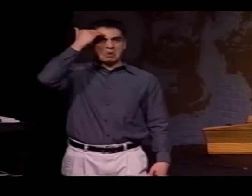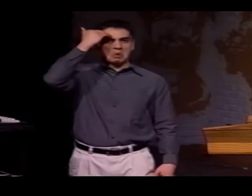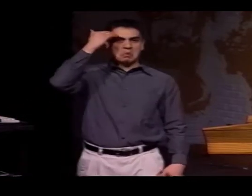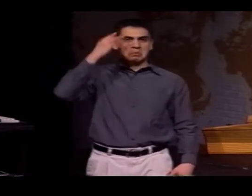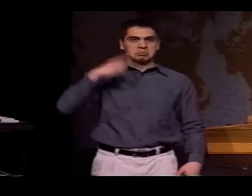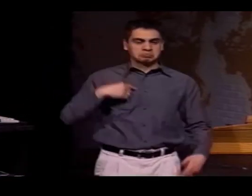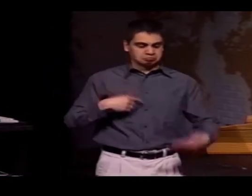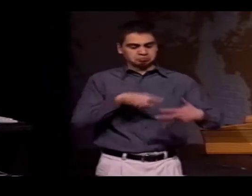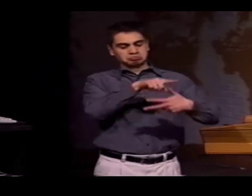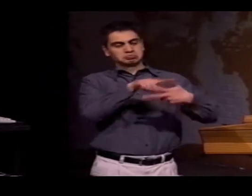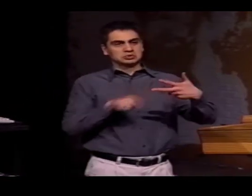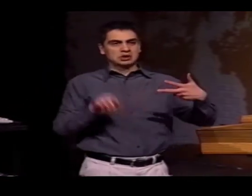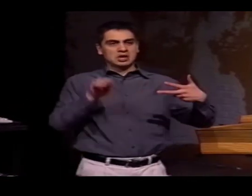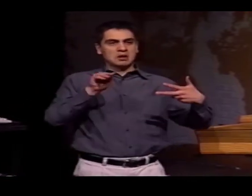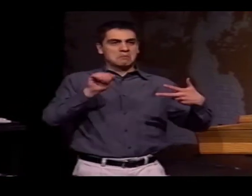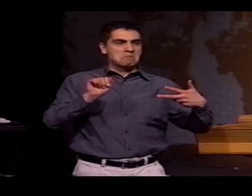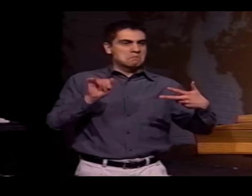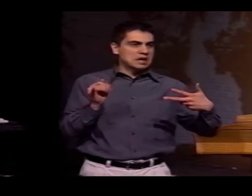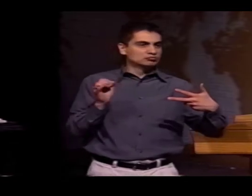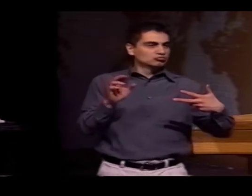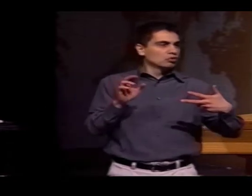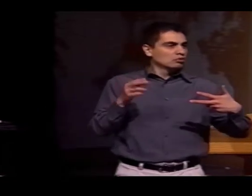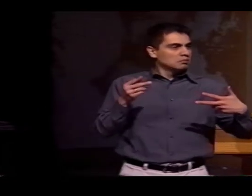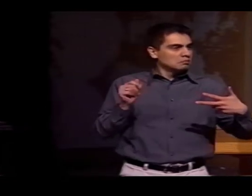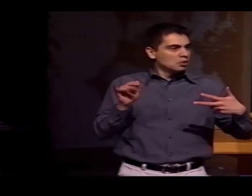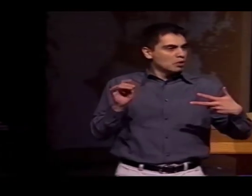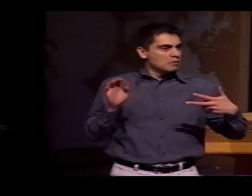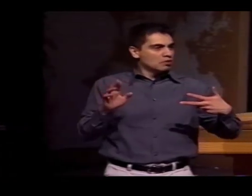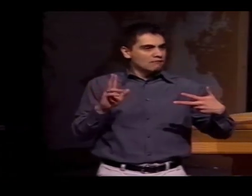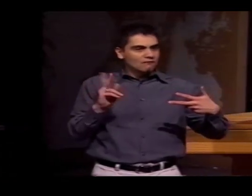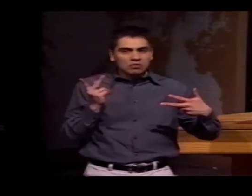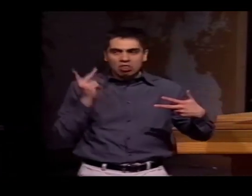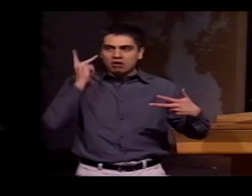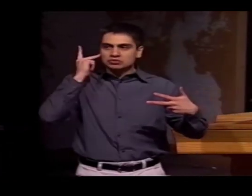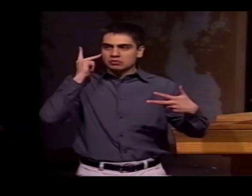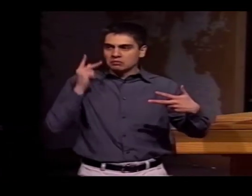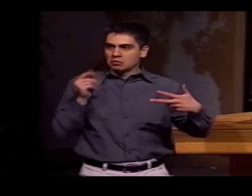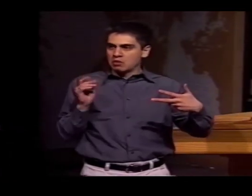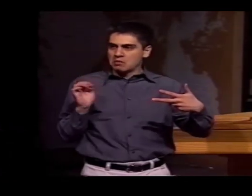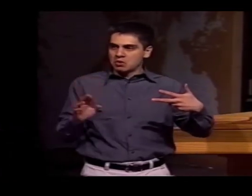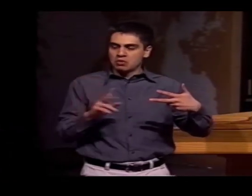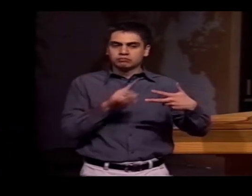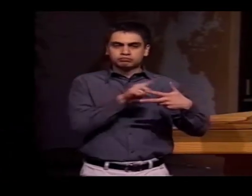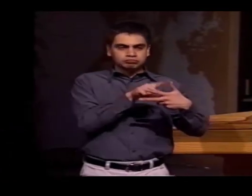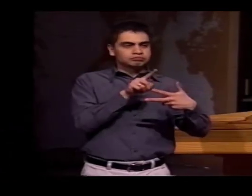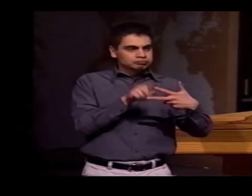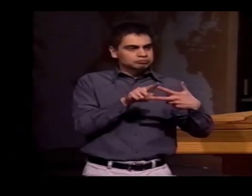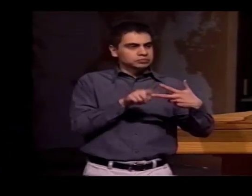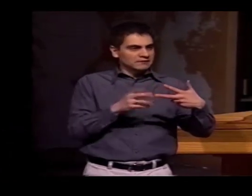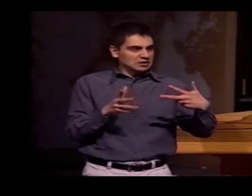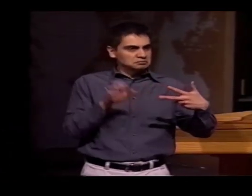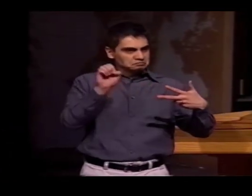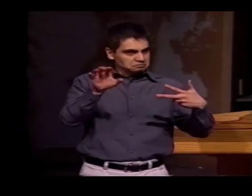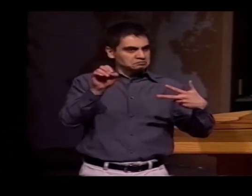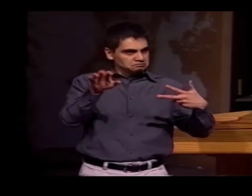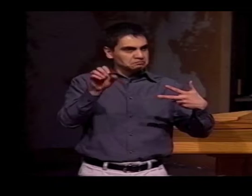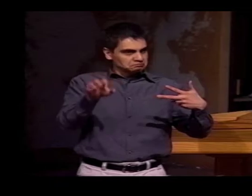I'M SURE YOU'RE WELL AWARE OF THESE 3 CHARACTERISTICS OF THE PARAMETERS OF SIGN FORMATION. THE MAJORS ARE PHONOLOGICAL.